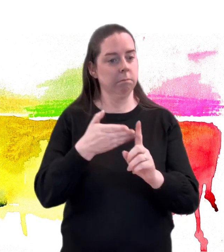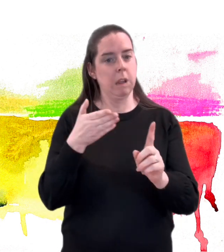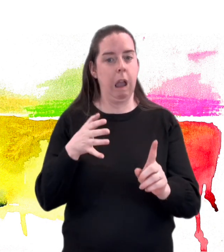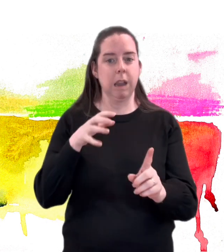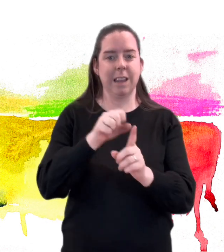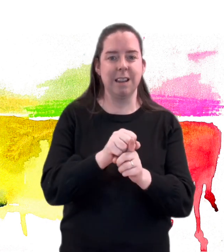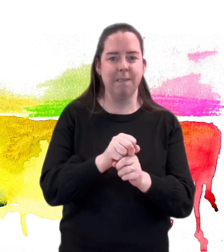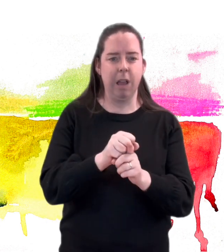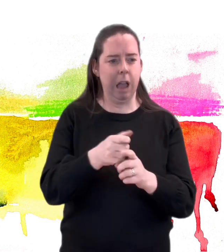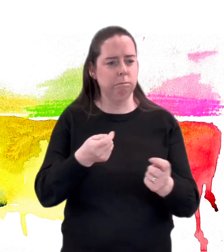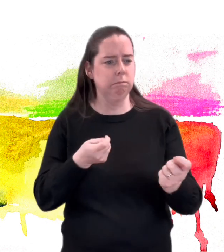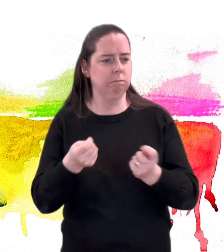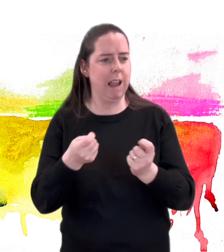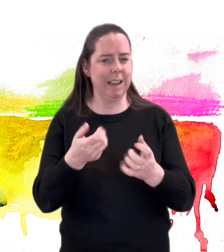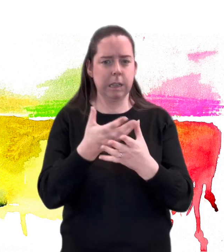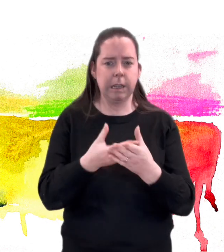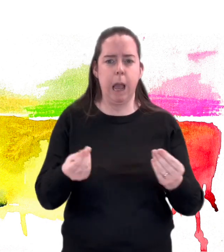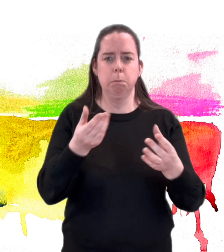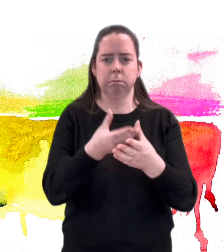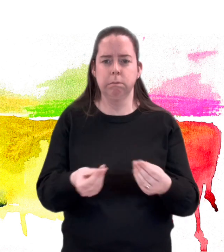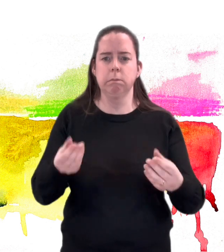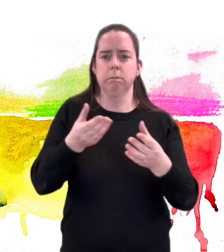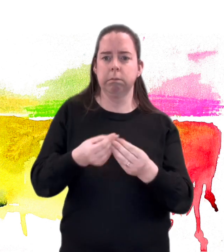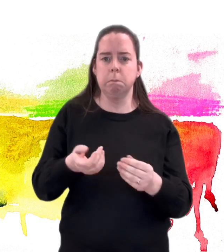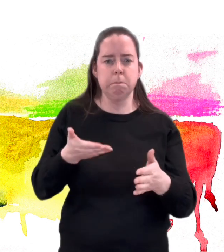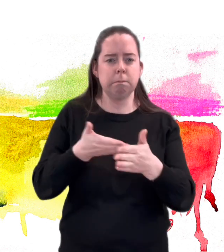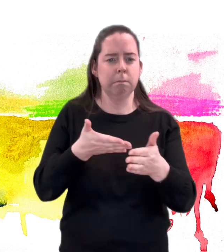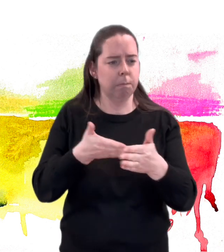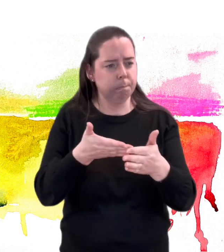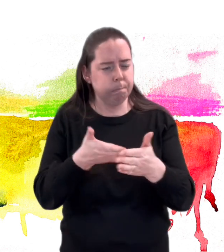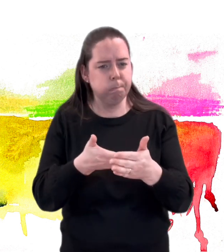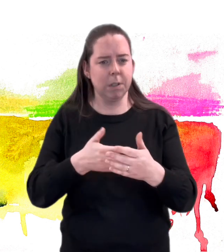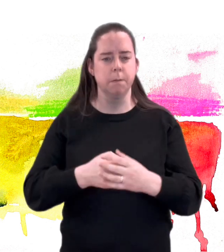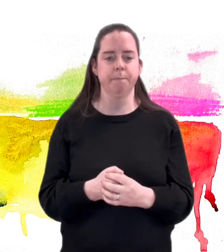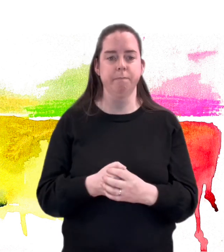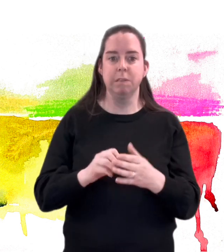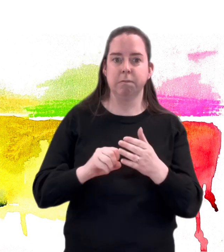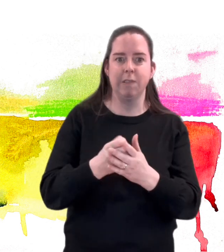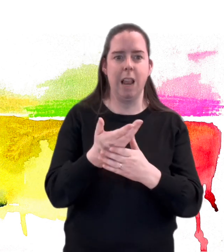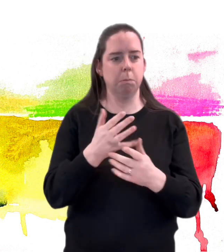addressing gaps in and barriers to development and engagement.